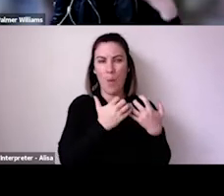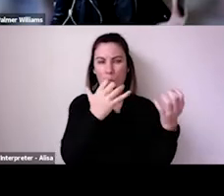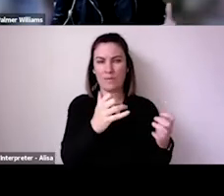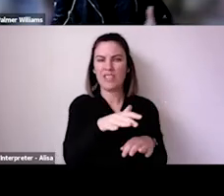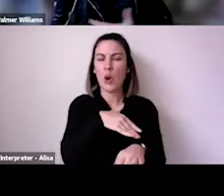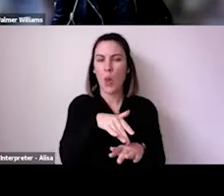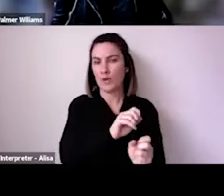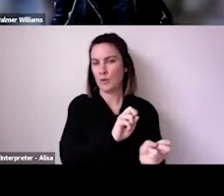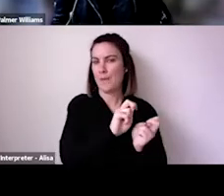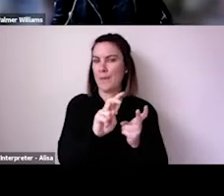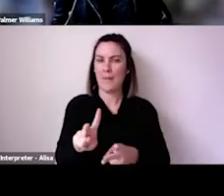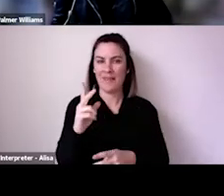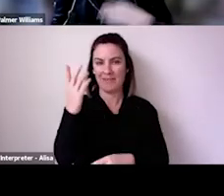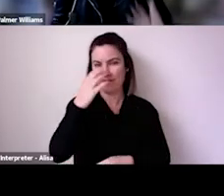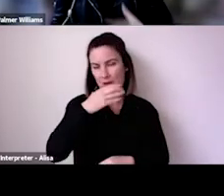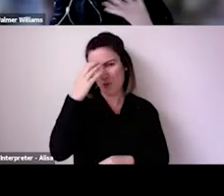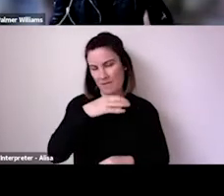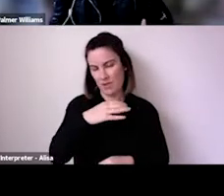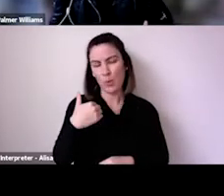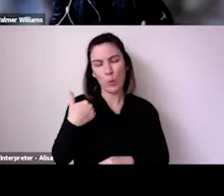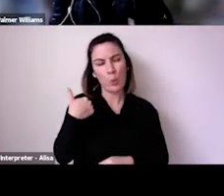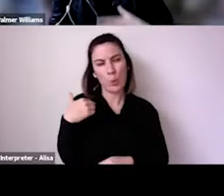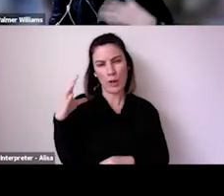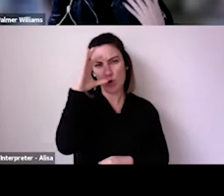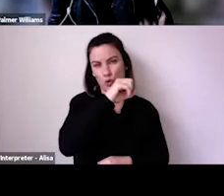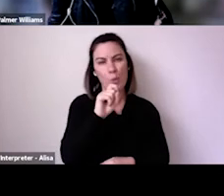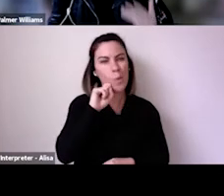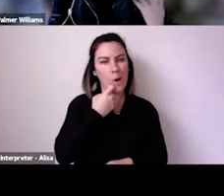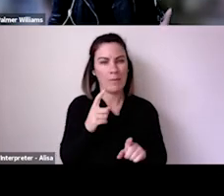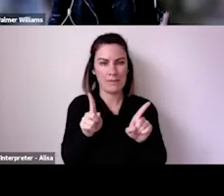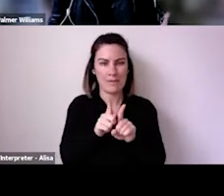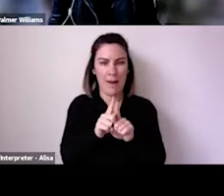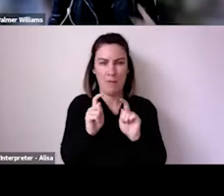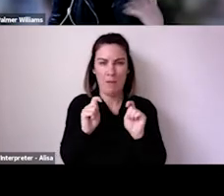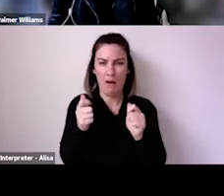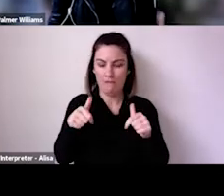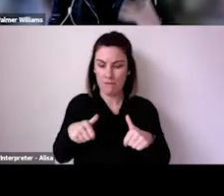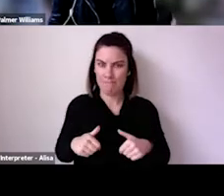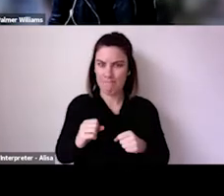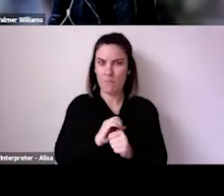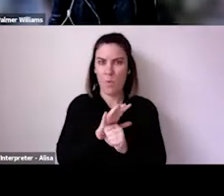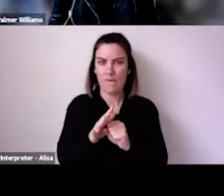So as Alan was saying, almost all of our arts audiences are vaccinated at this point, but